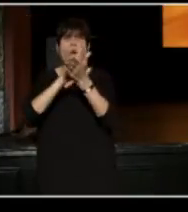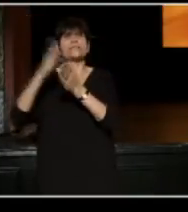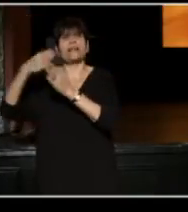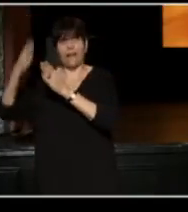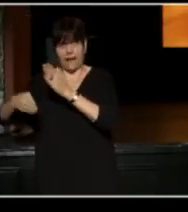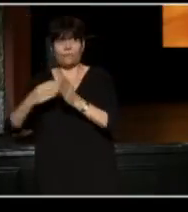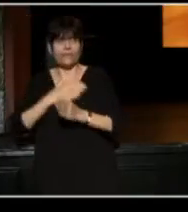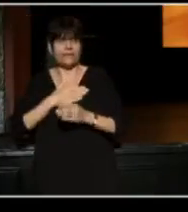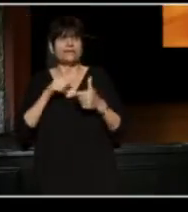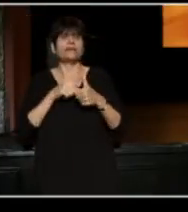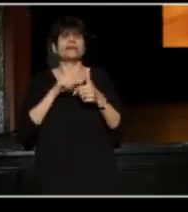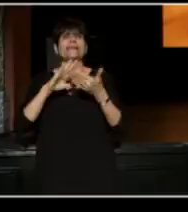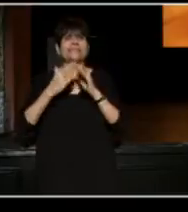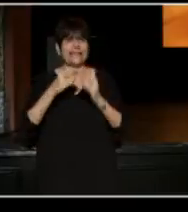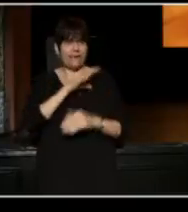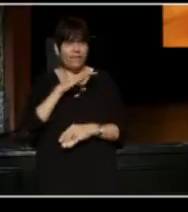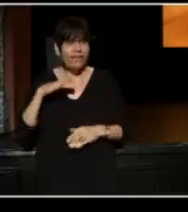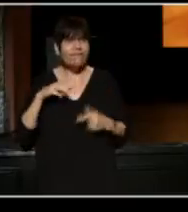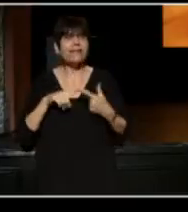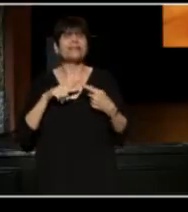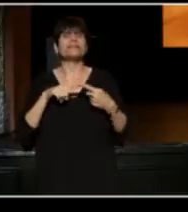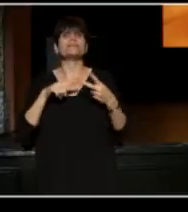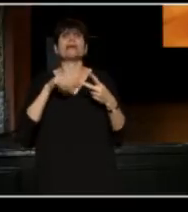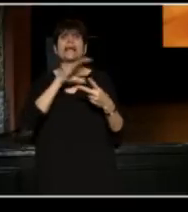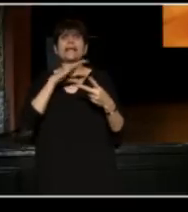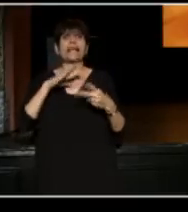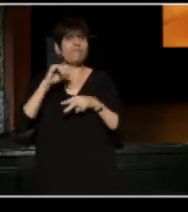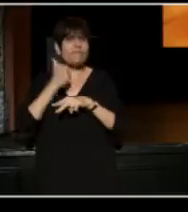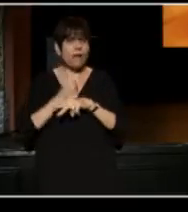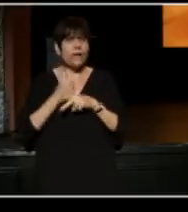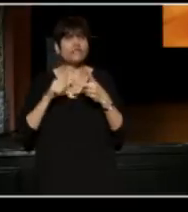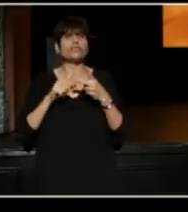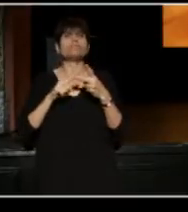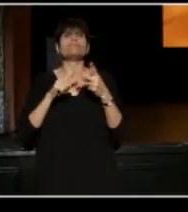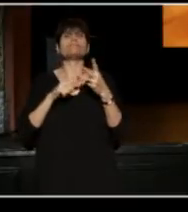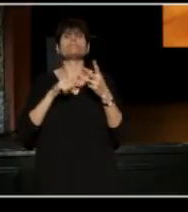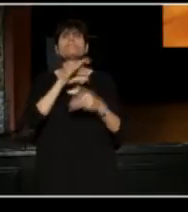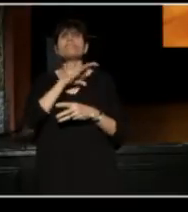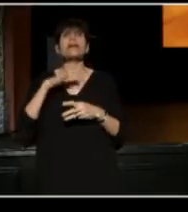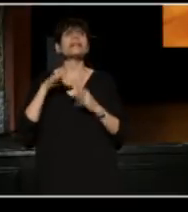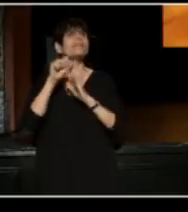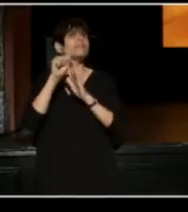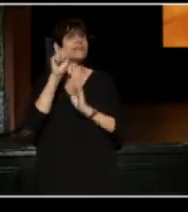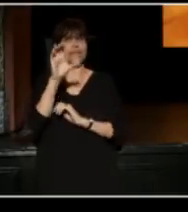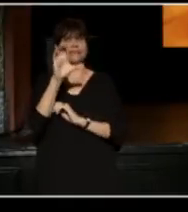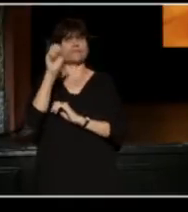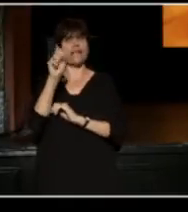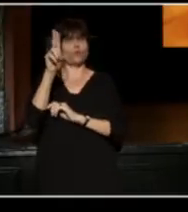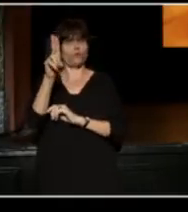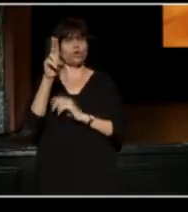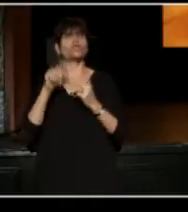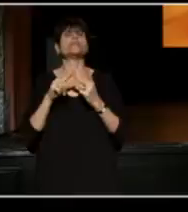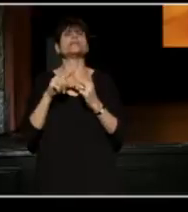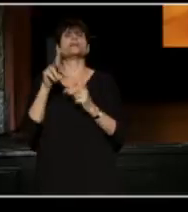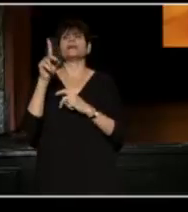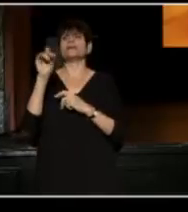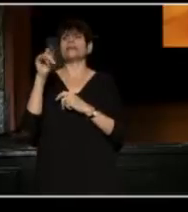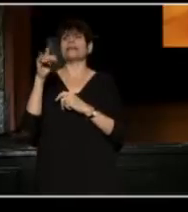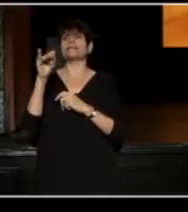the City of Cleveland, the Cleveland Foundation, Cleveland State University, Destination Cleveland,